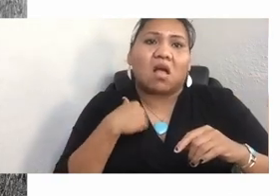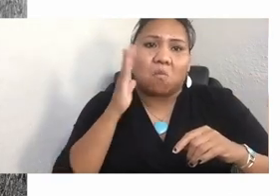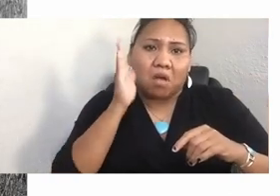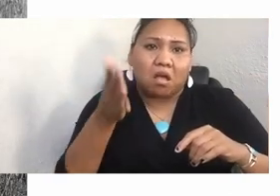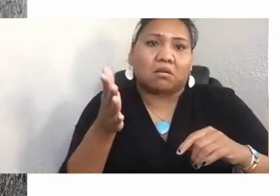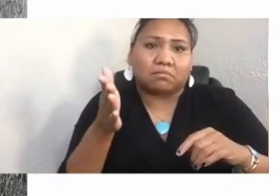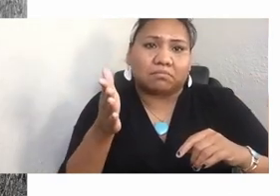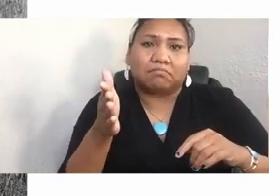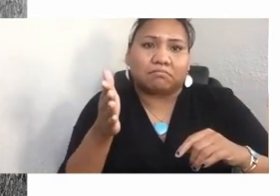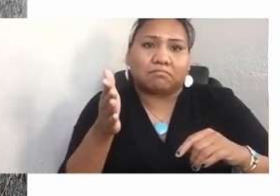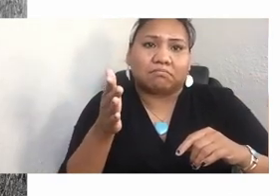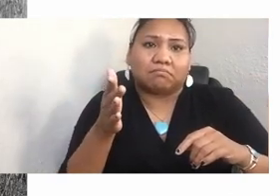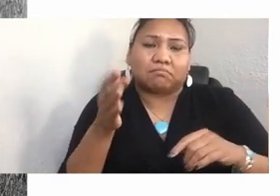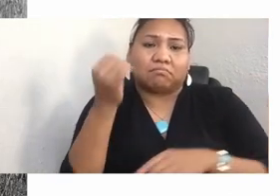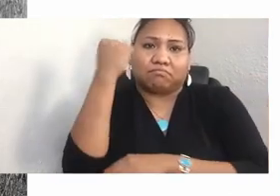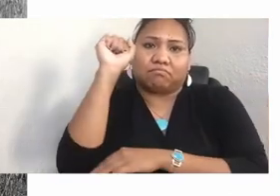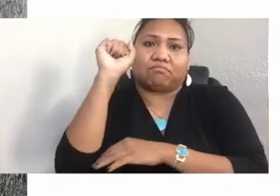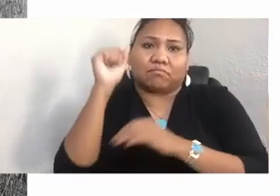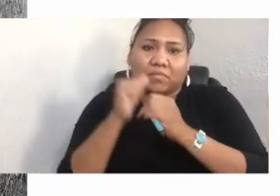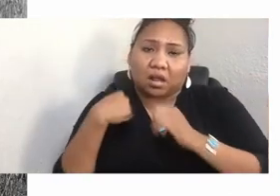Ask them if they think that our women deserve safety.